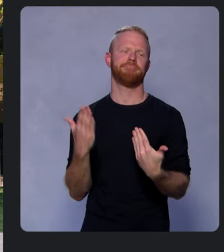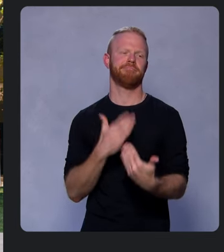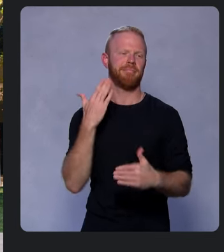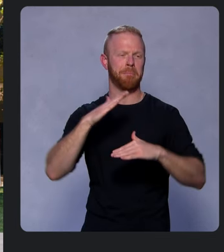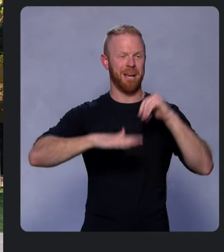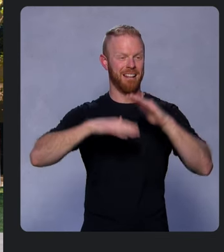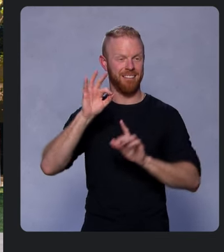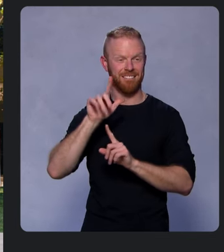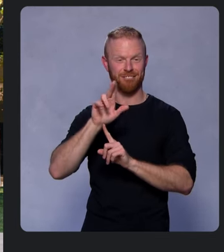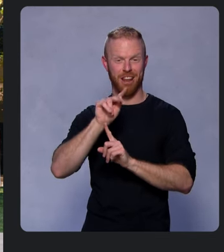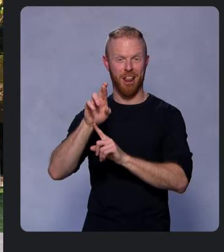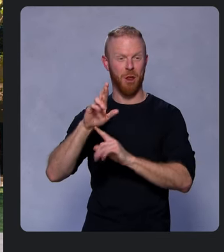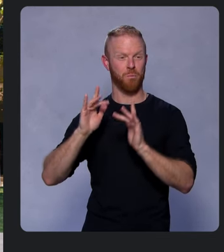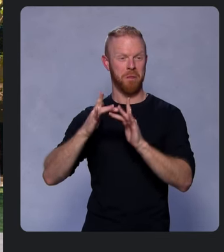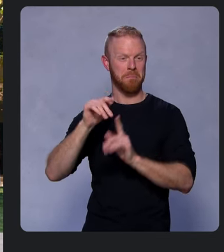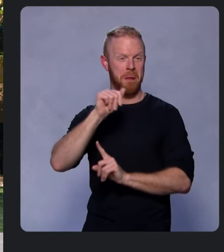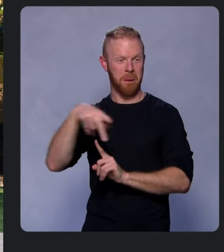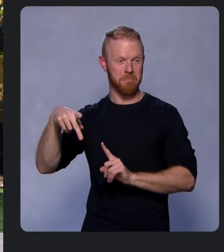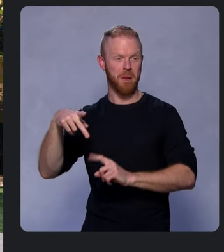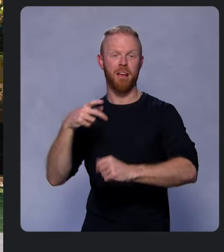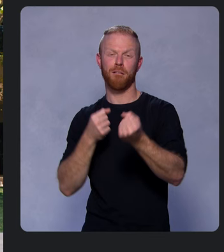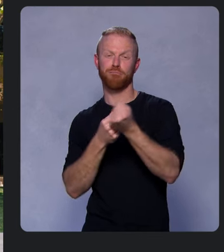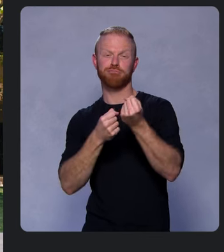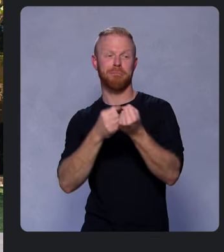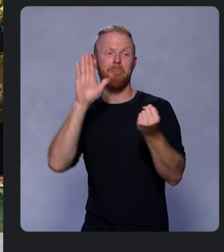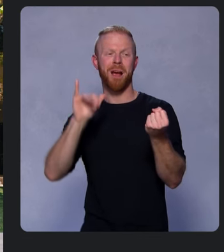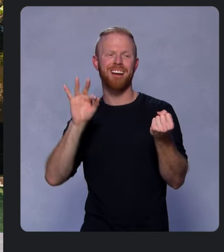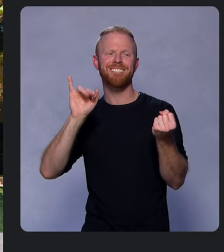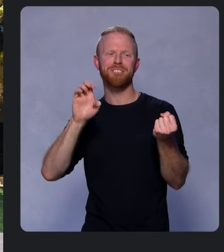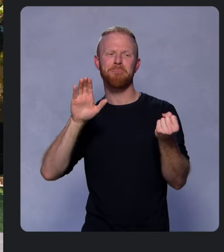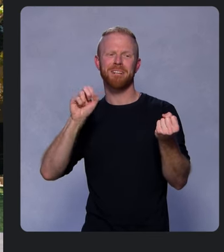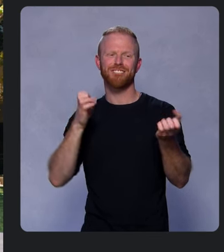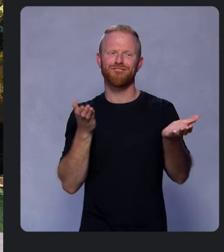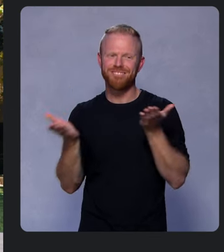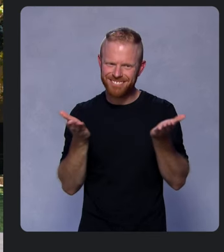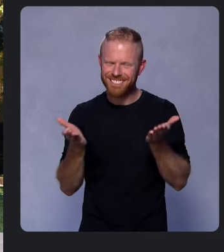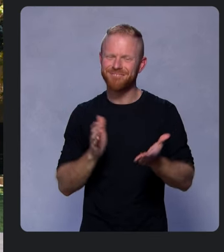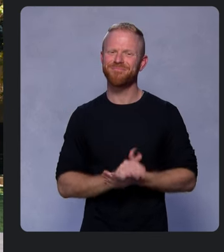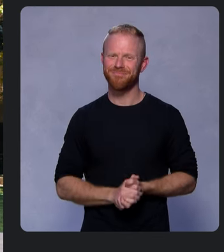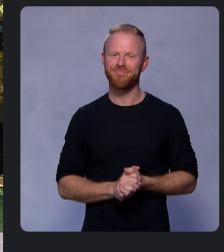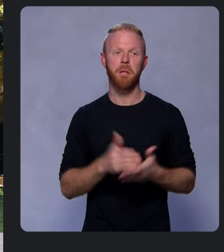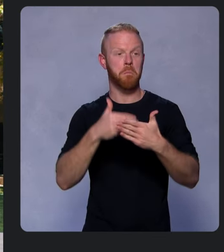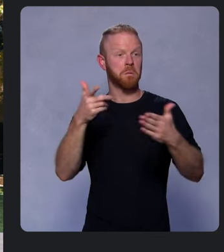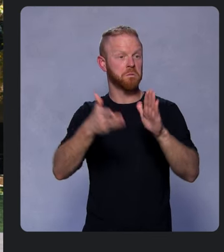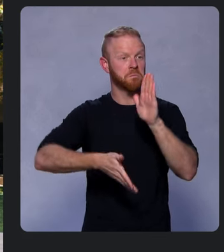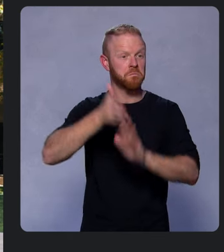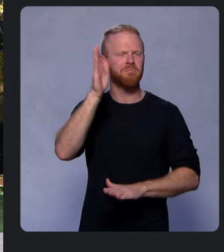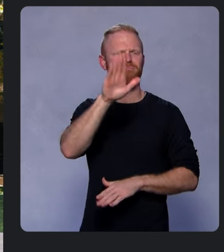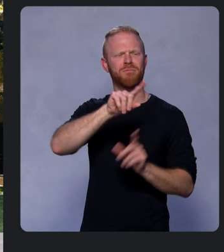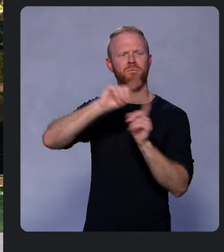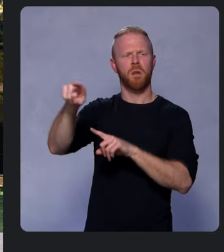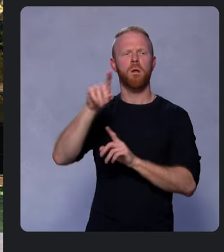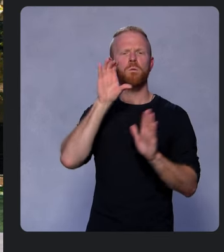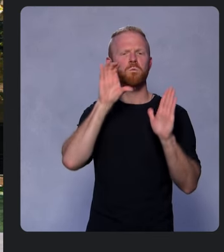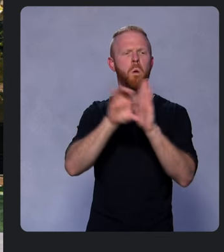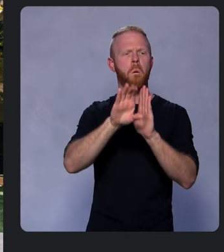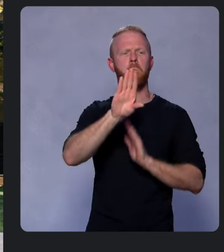web app powered by Firebase services. So. before you go, head to photobooth.flutter.dev.